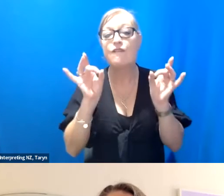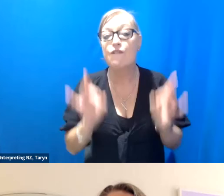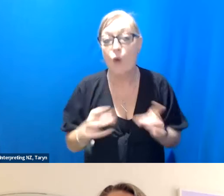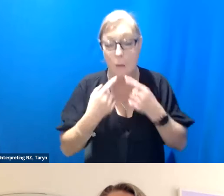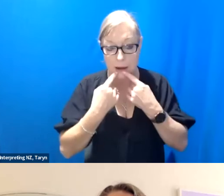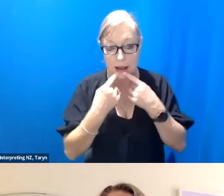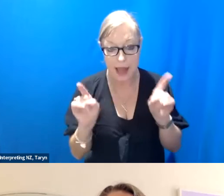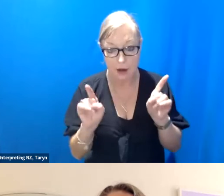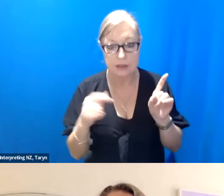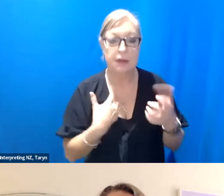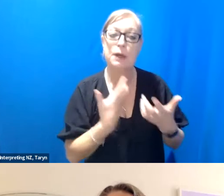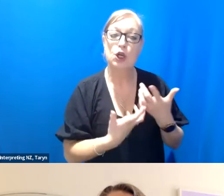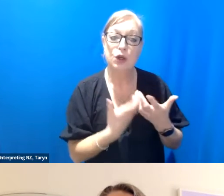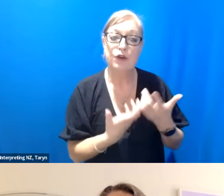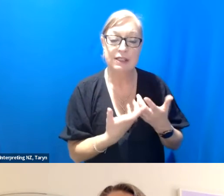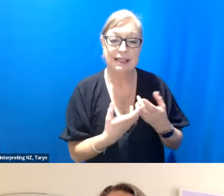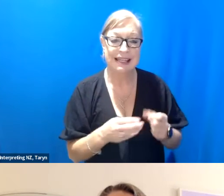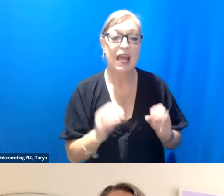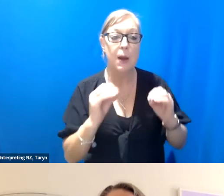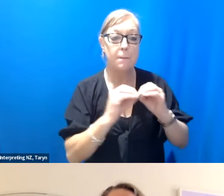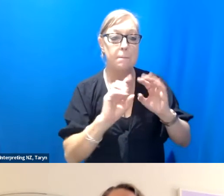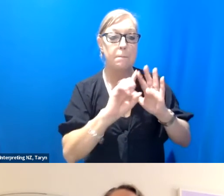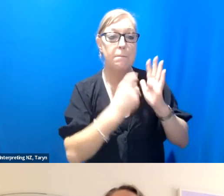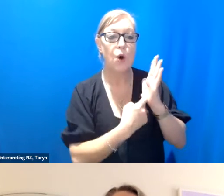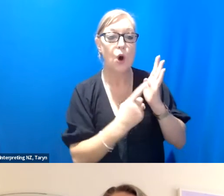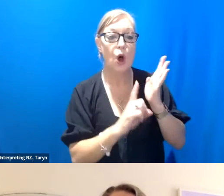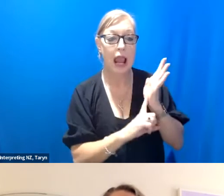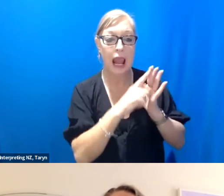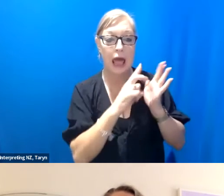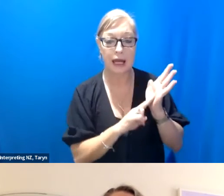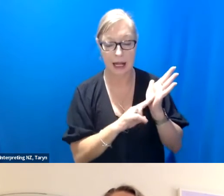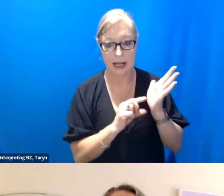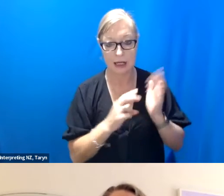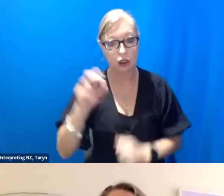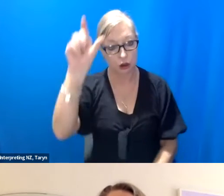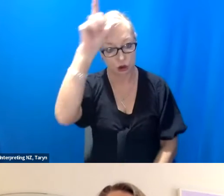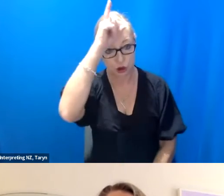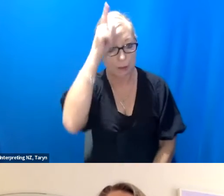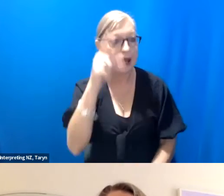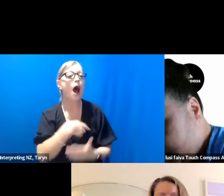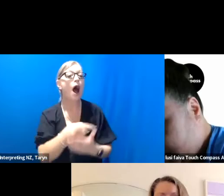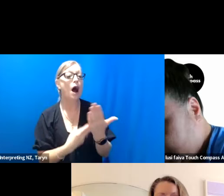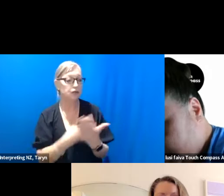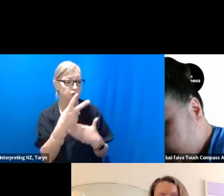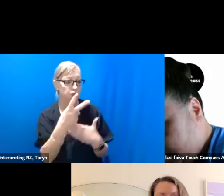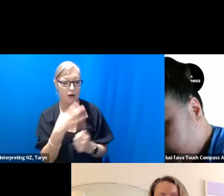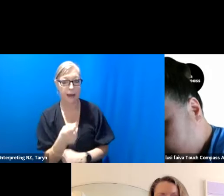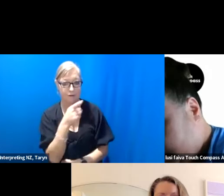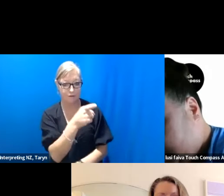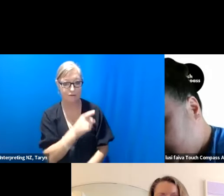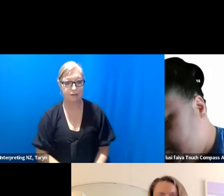with a university in Berlin, with an arts program there so we'll keep you updated!